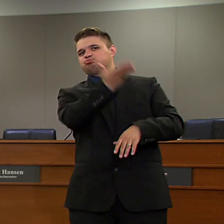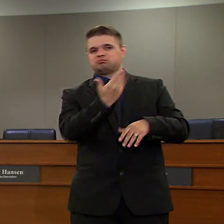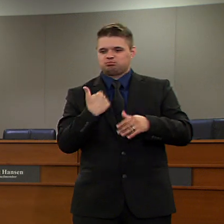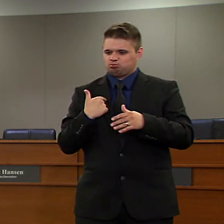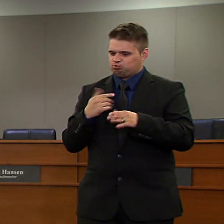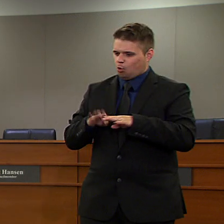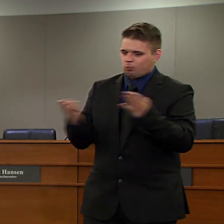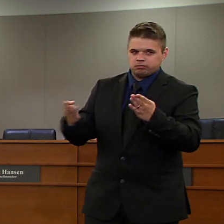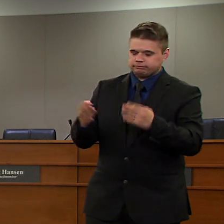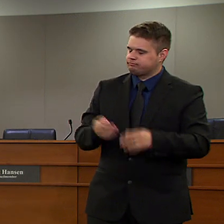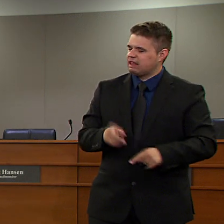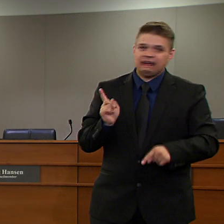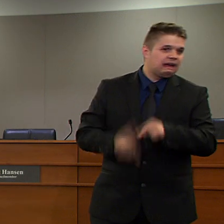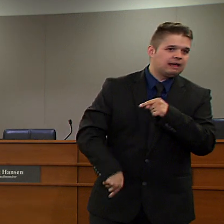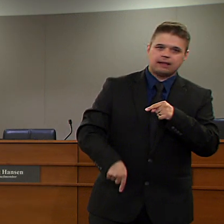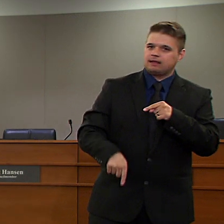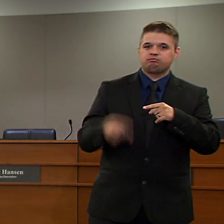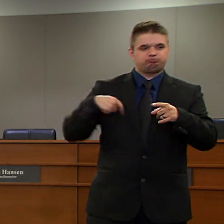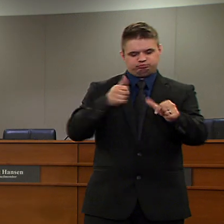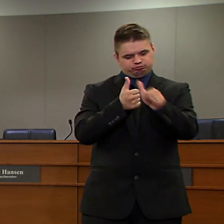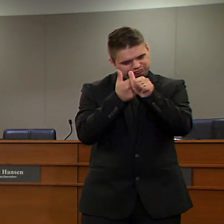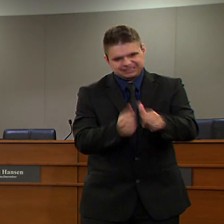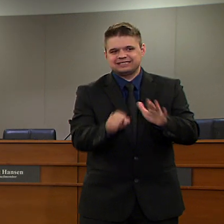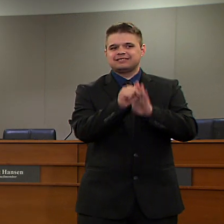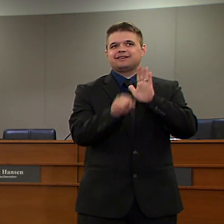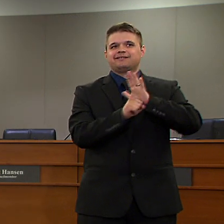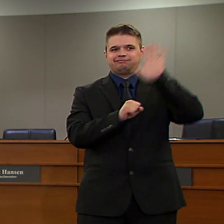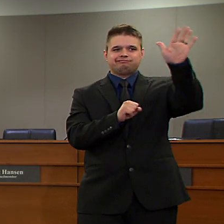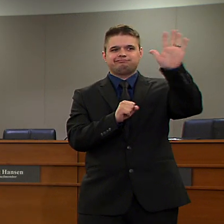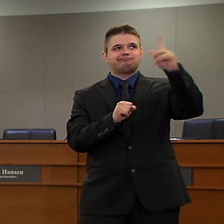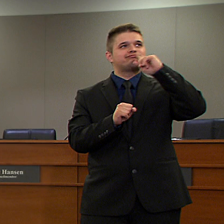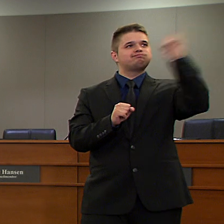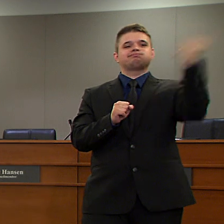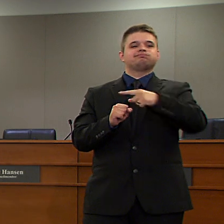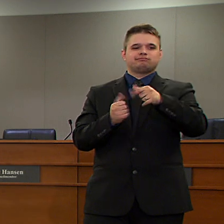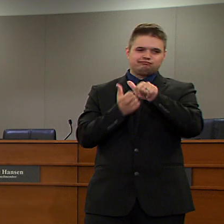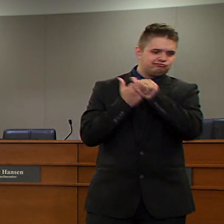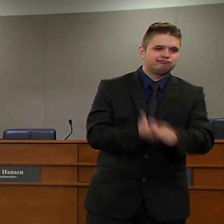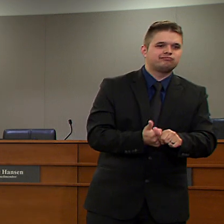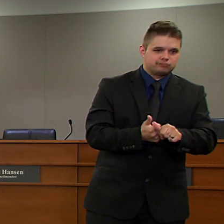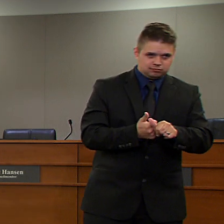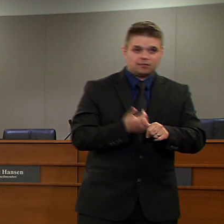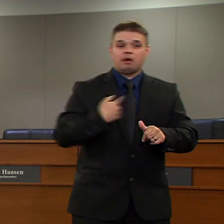You cannot decide to reopen businesses or to start allowing large public events.